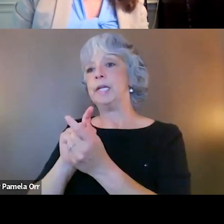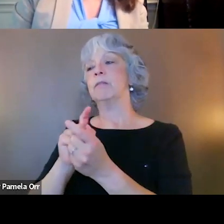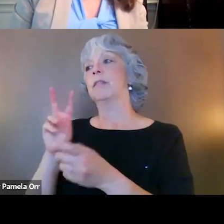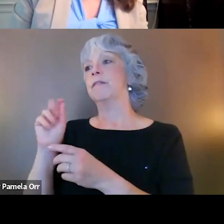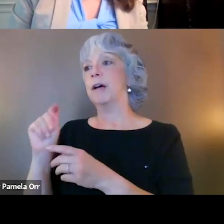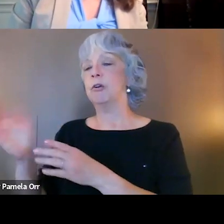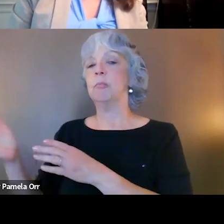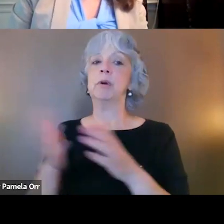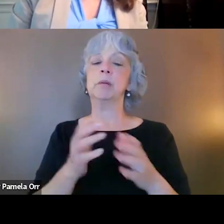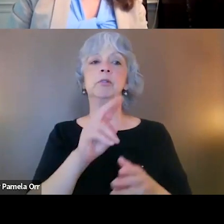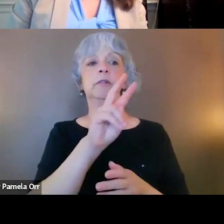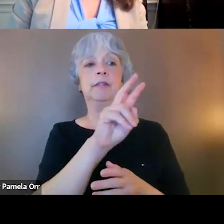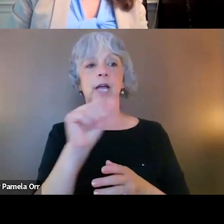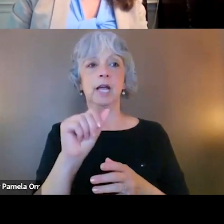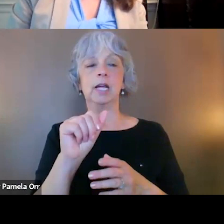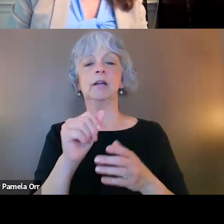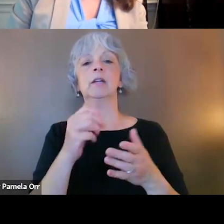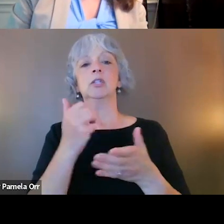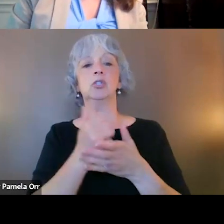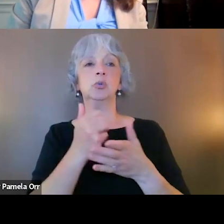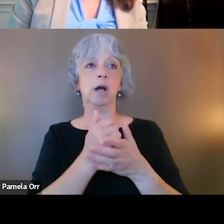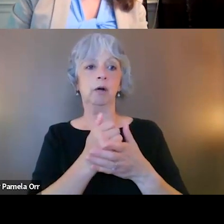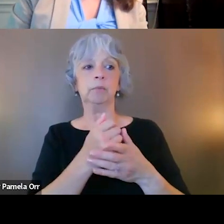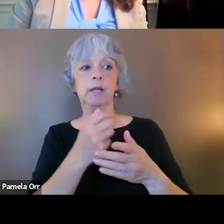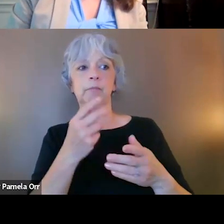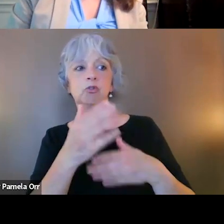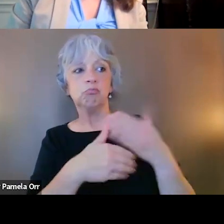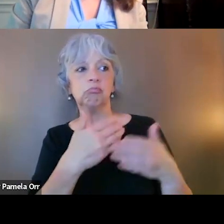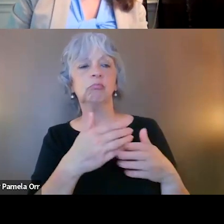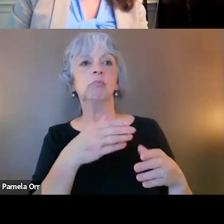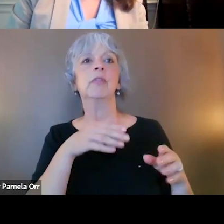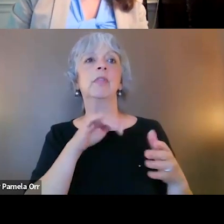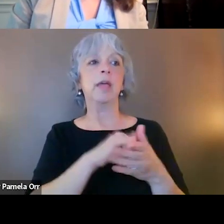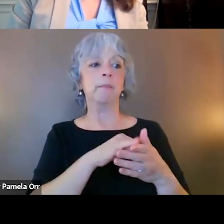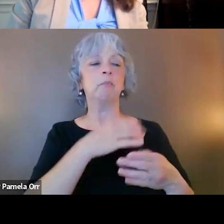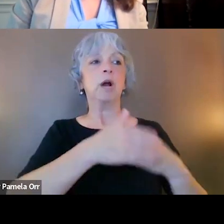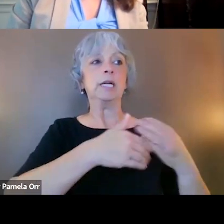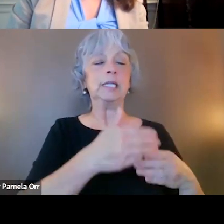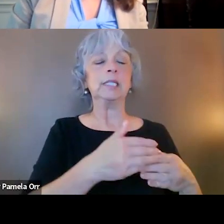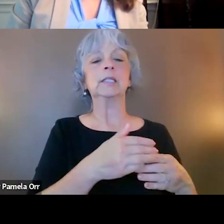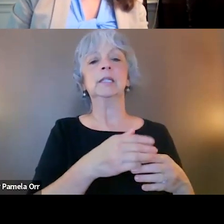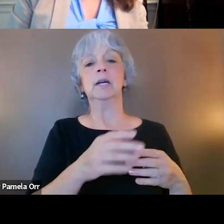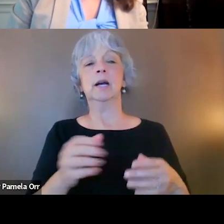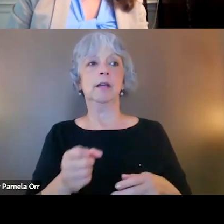kind of demystify, demythologize some of the problems that often folks have about the VA and then hand them off in a warm way,